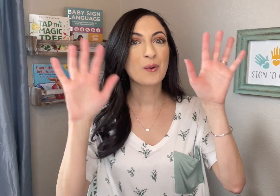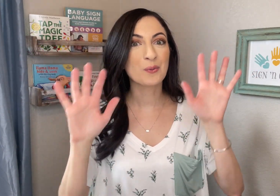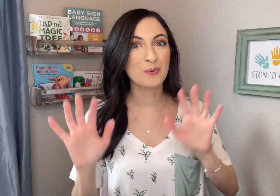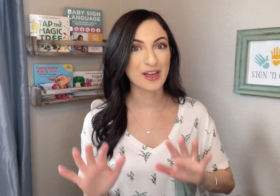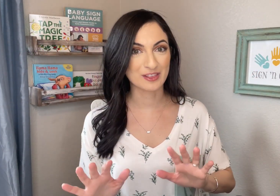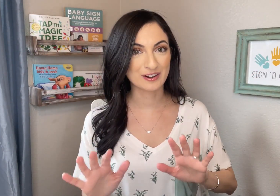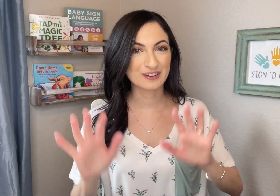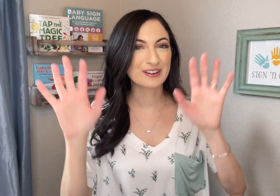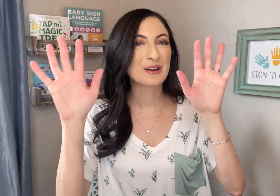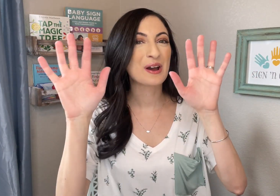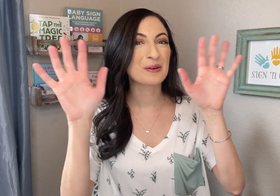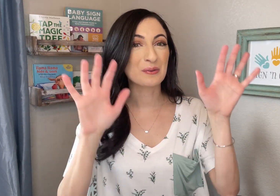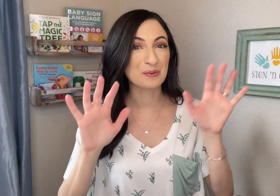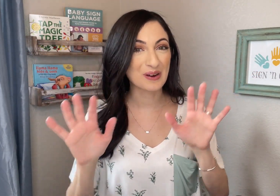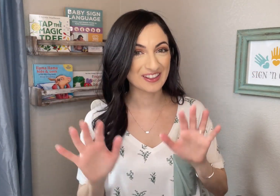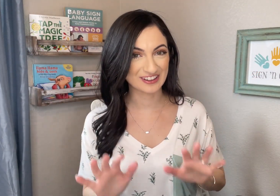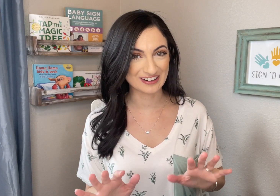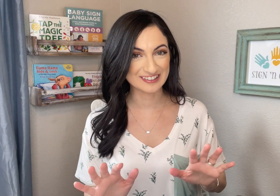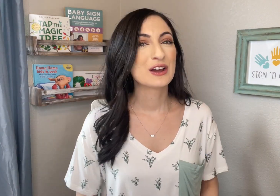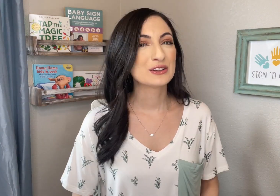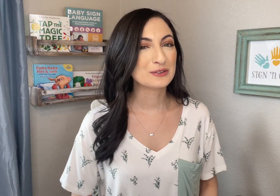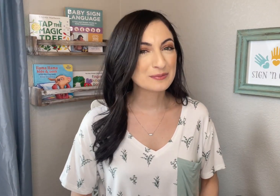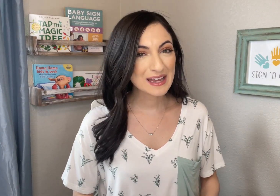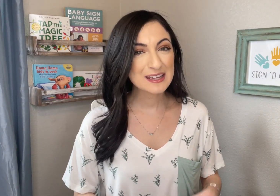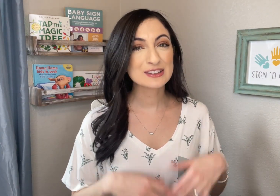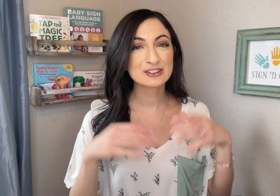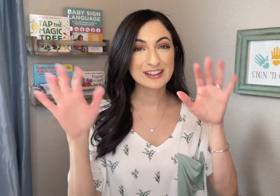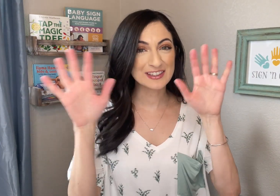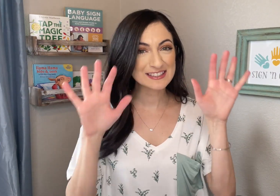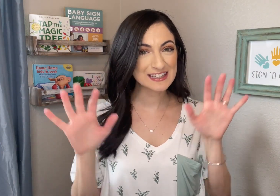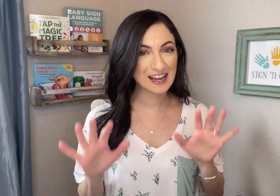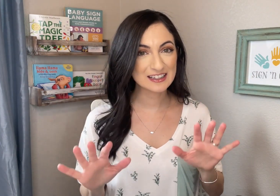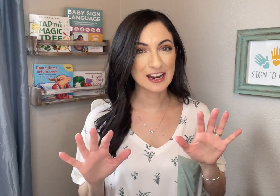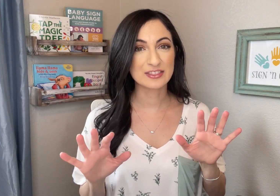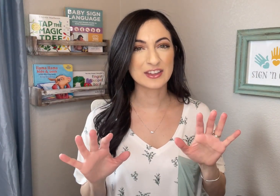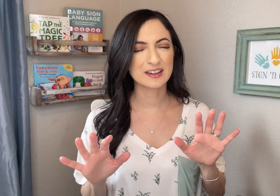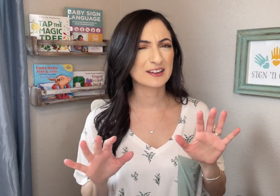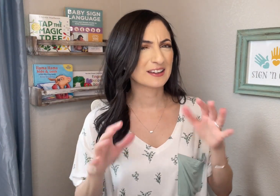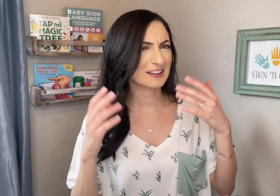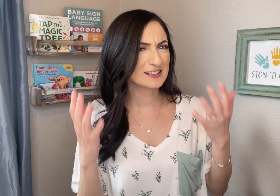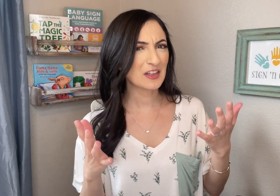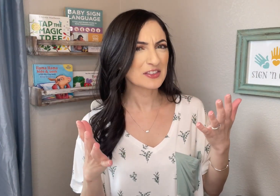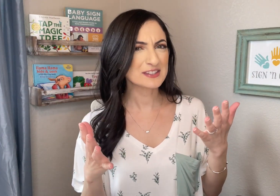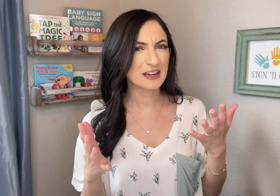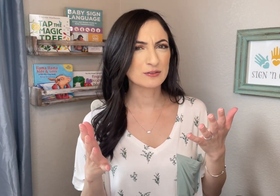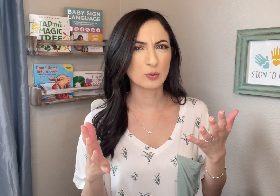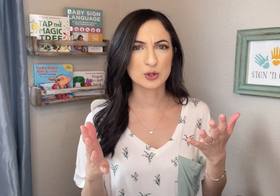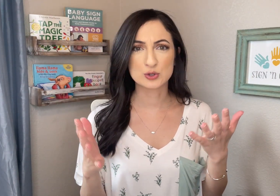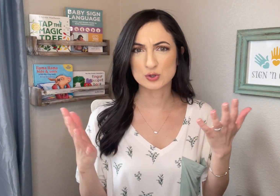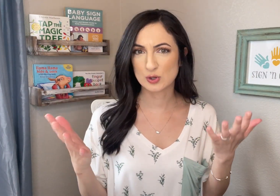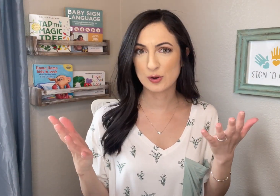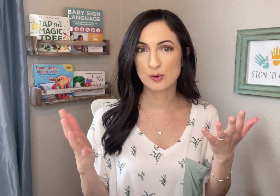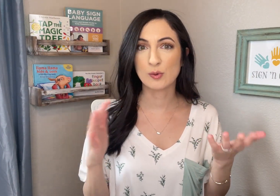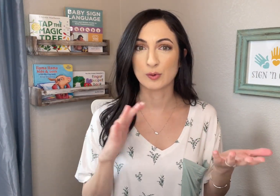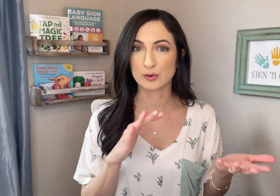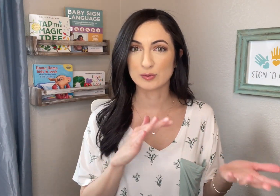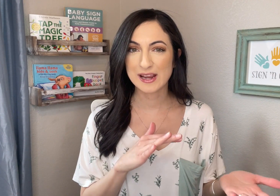WEATHER. WEATHER. You may look at this sign and think, "Isn't that the sign for SNOW or RAIN?"